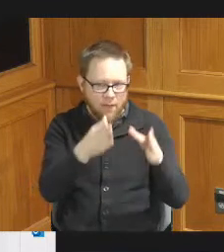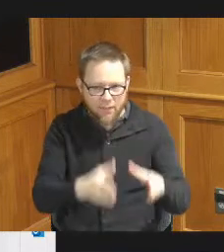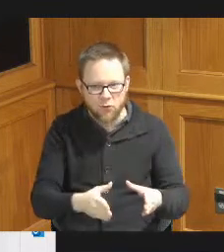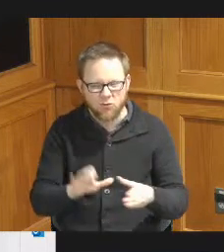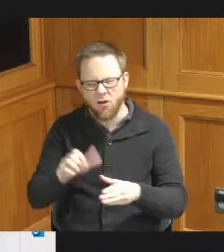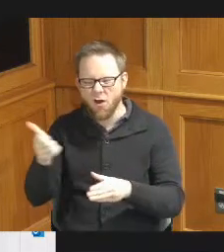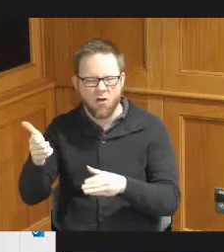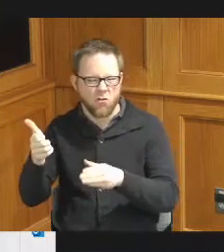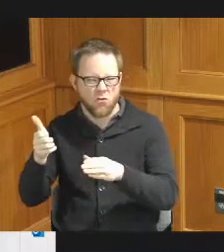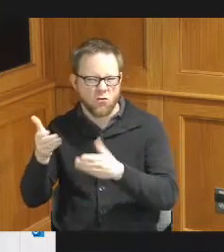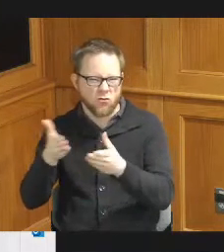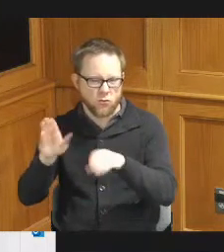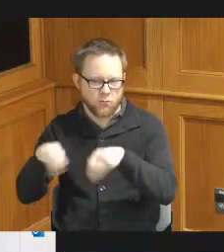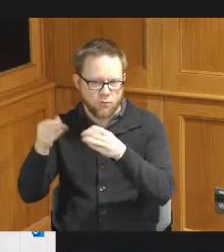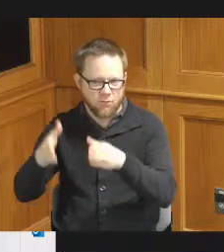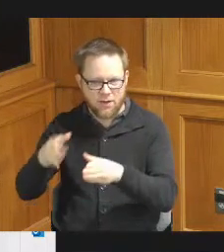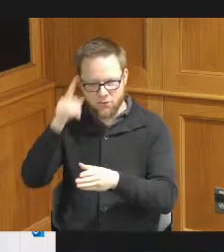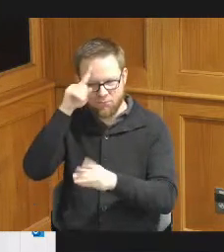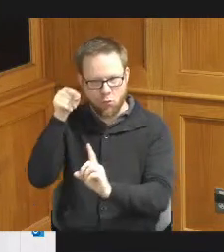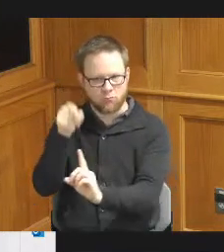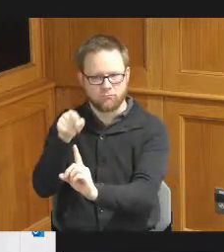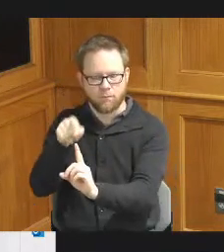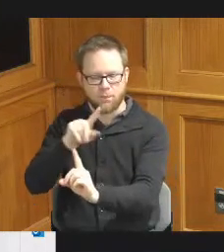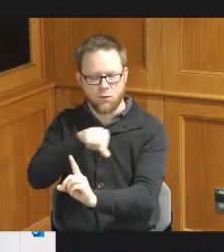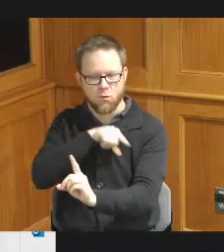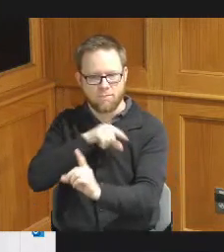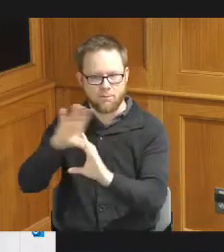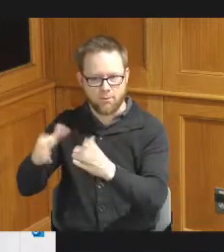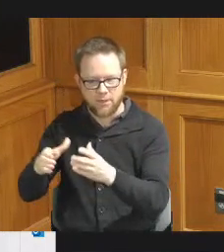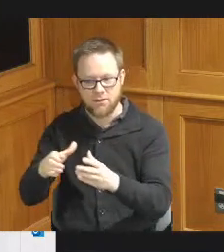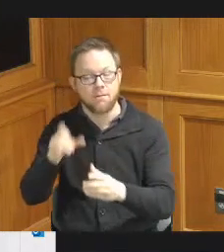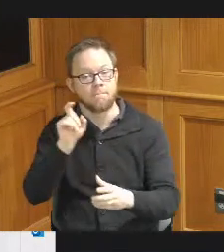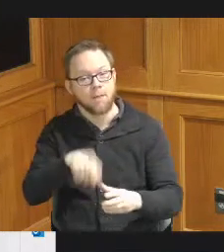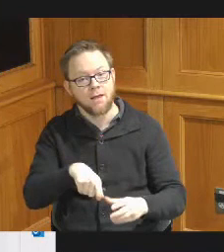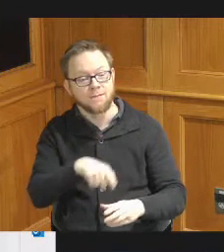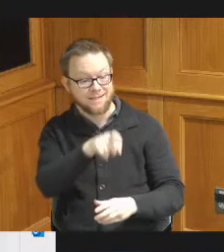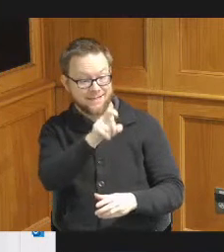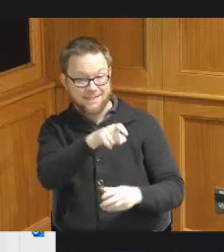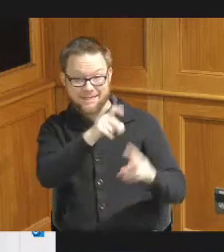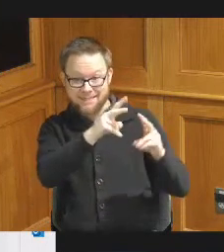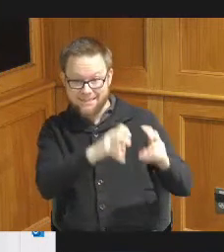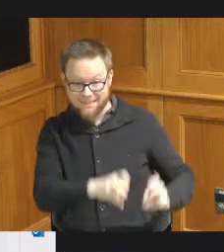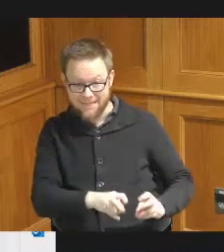also needed to complete A needs assessment and a gap analysis for all of the qualifying populations